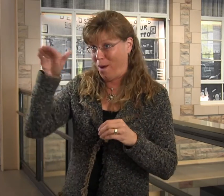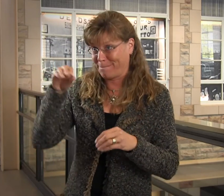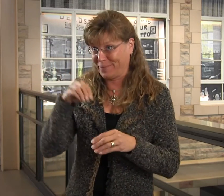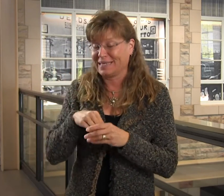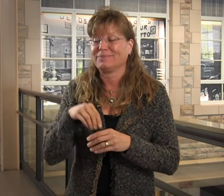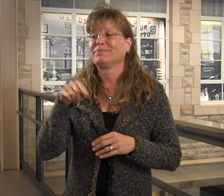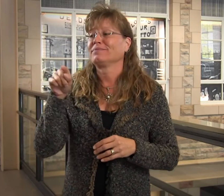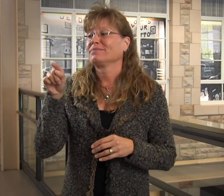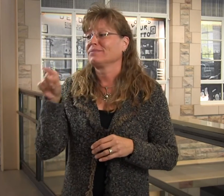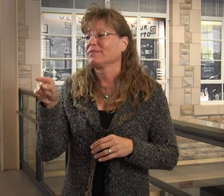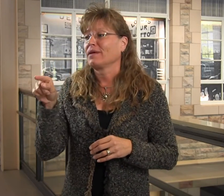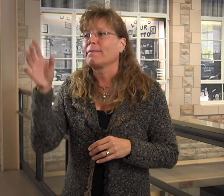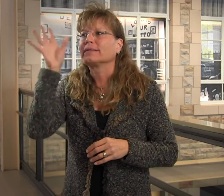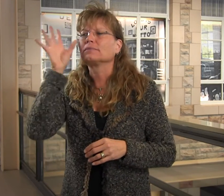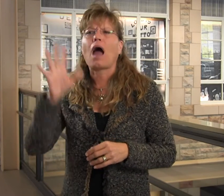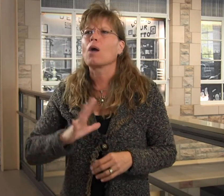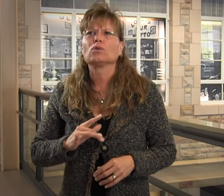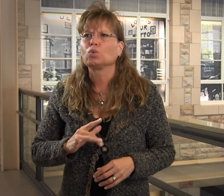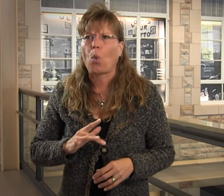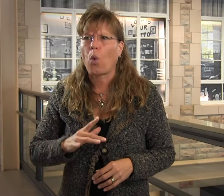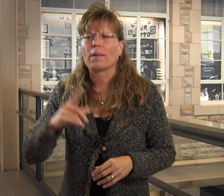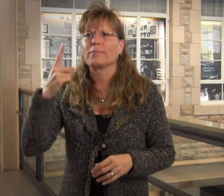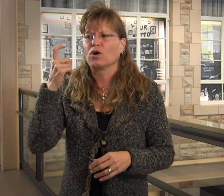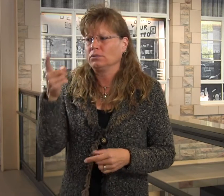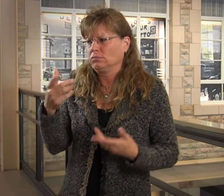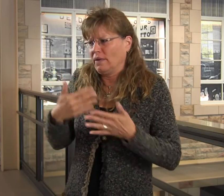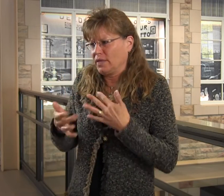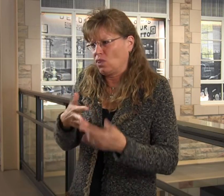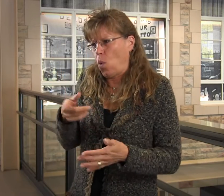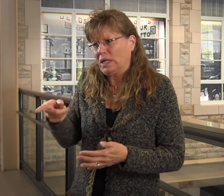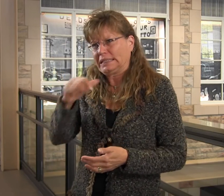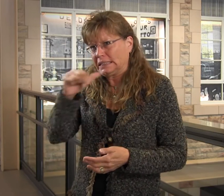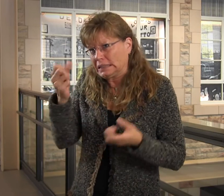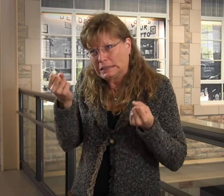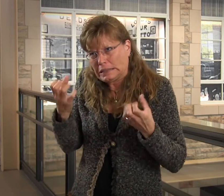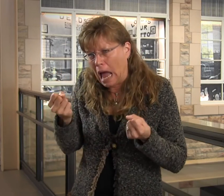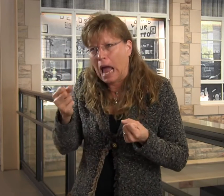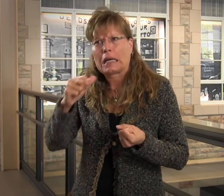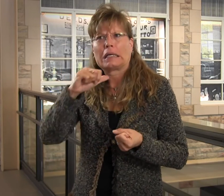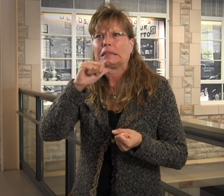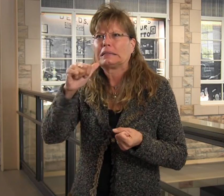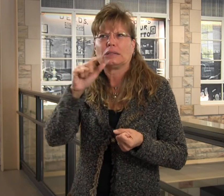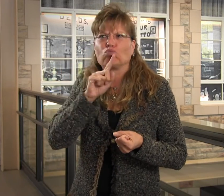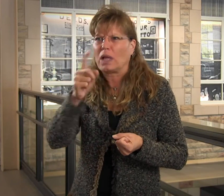and I grew up in that shop. My dad was great, even though he didn't know sign language,